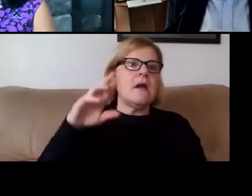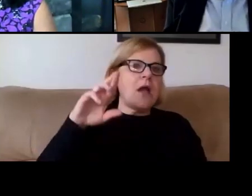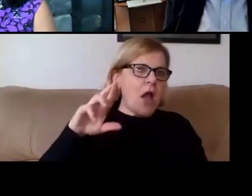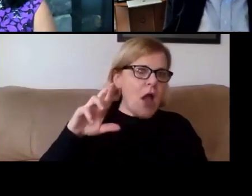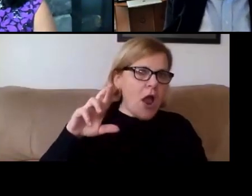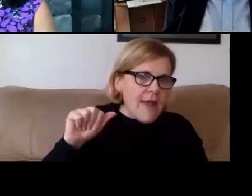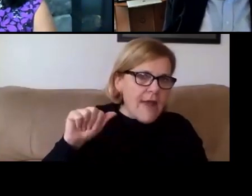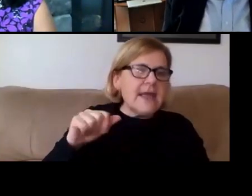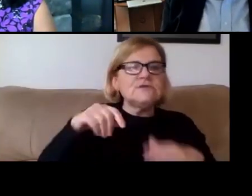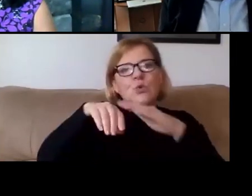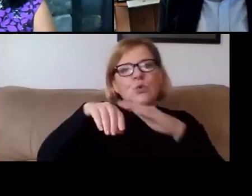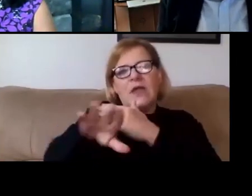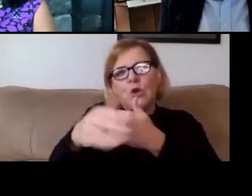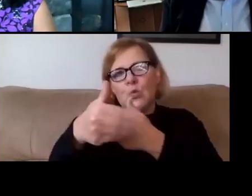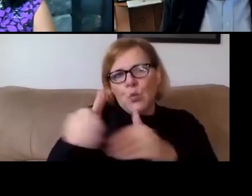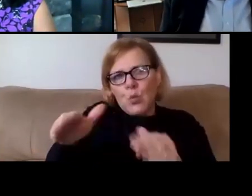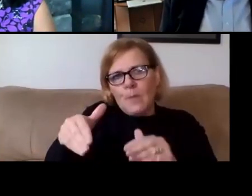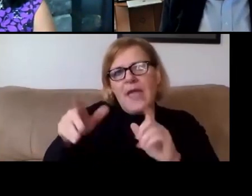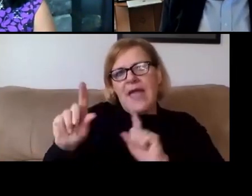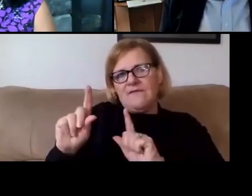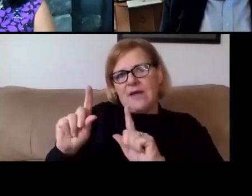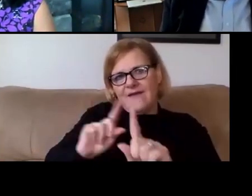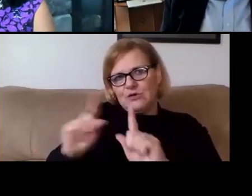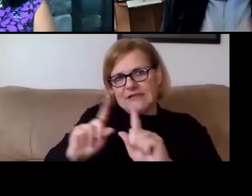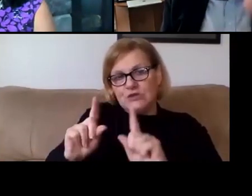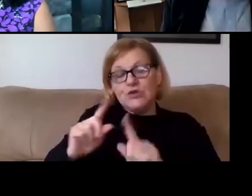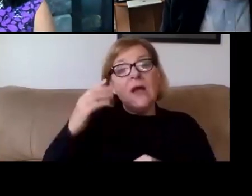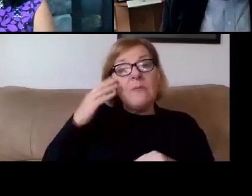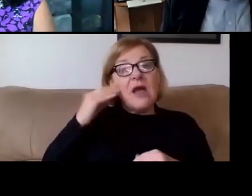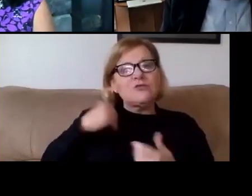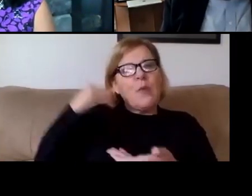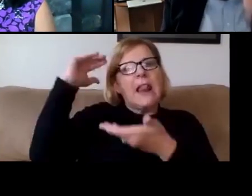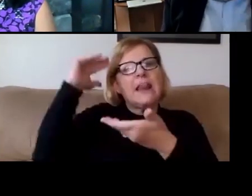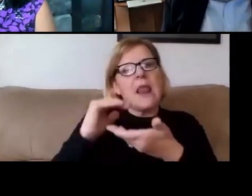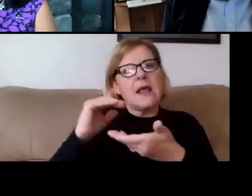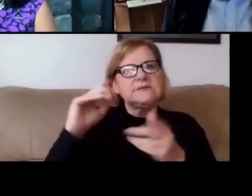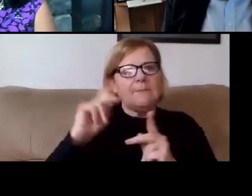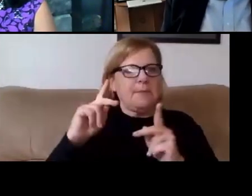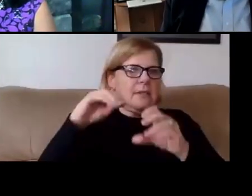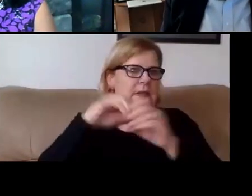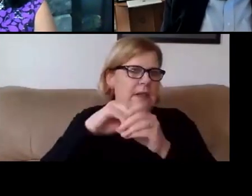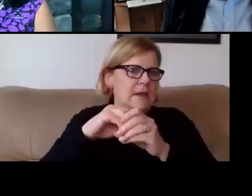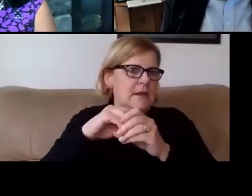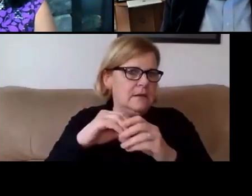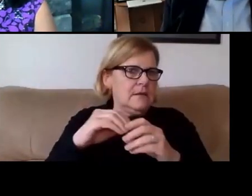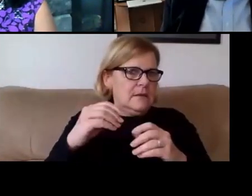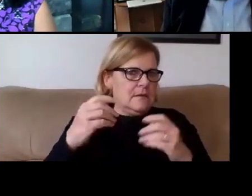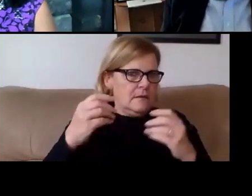to go in a room and have a conversation. Because there'll be less people in a little bigger space.